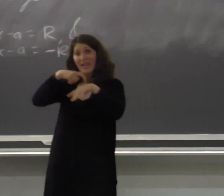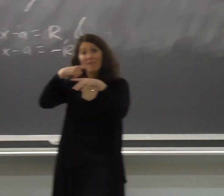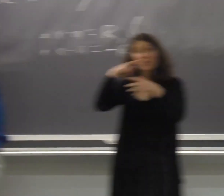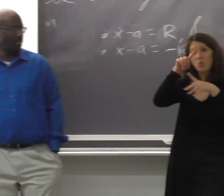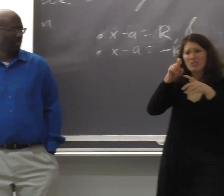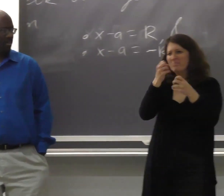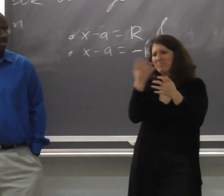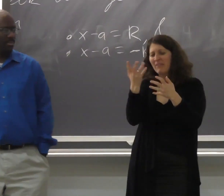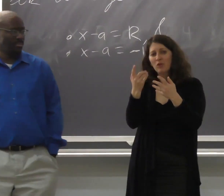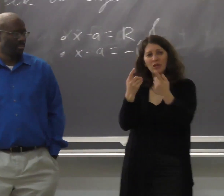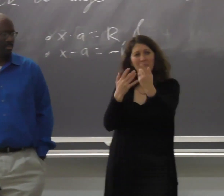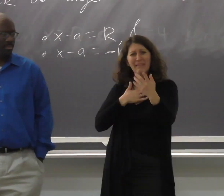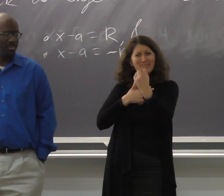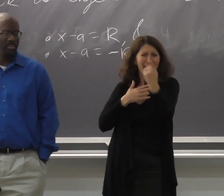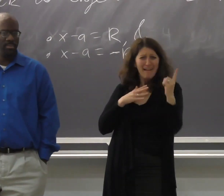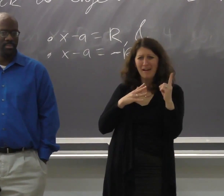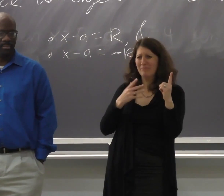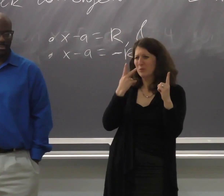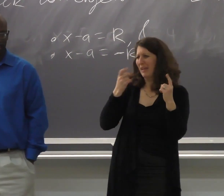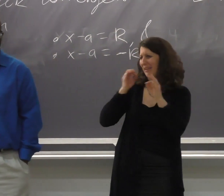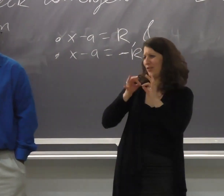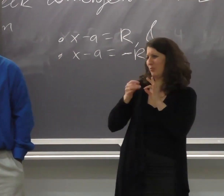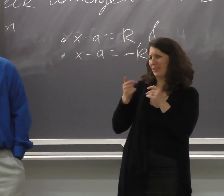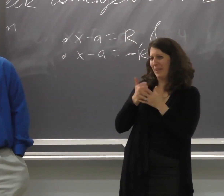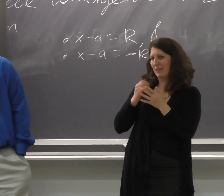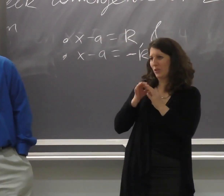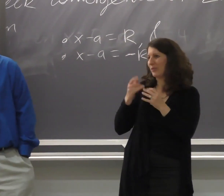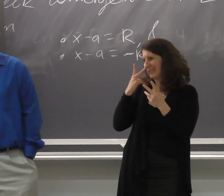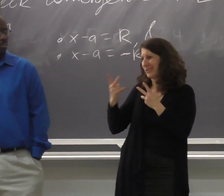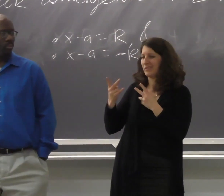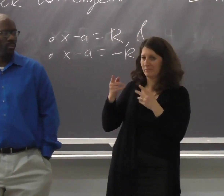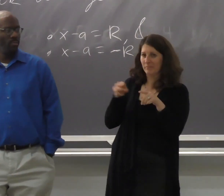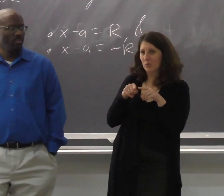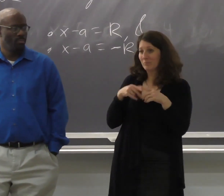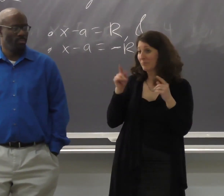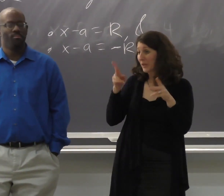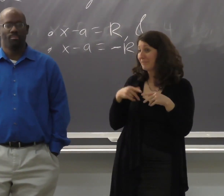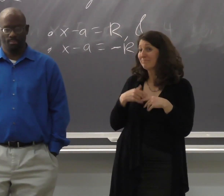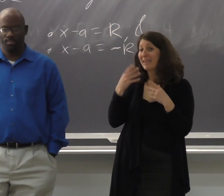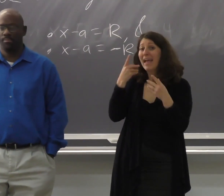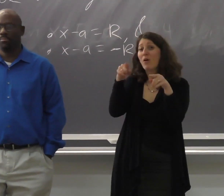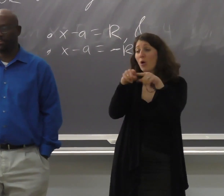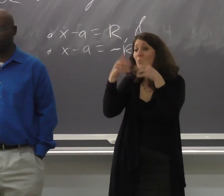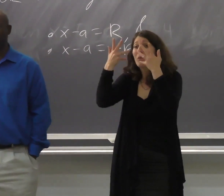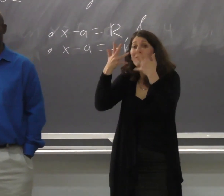And we've got some time for Q&A. If you could come up, please, so that would help with the interpretation.